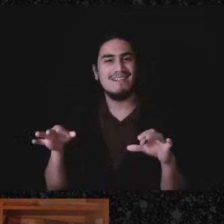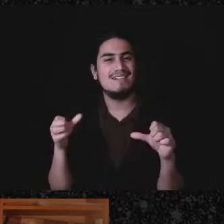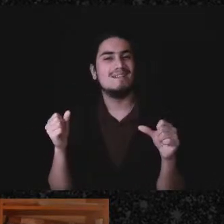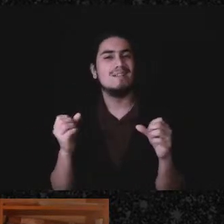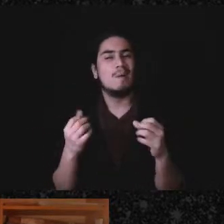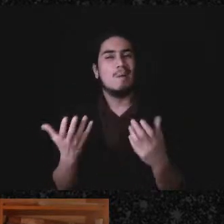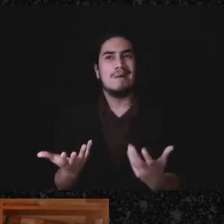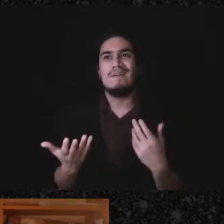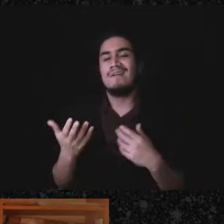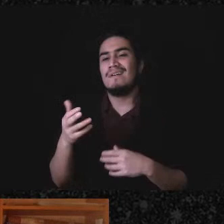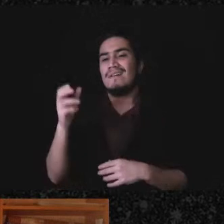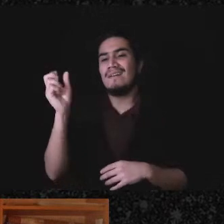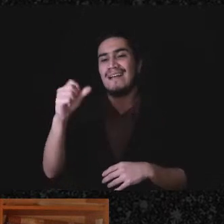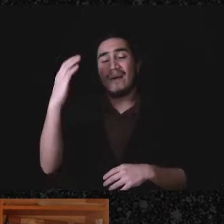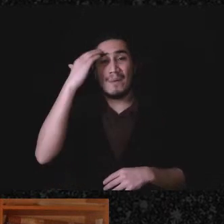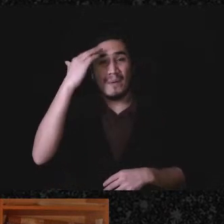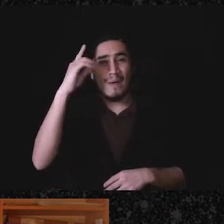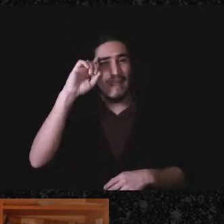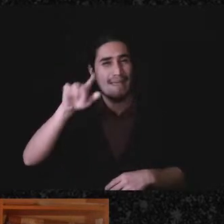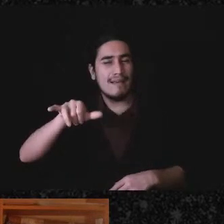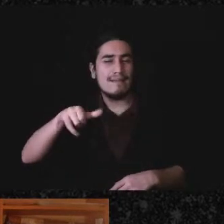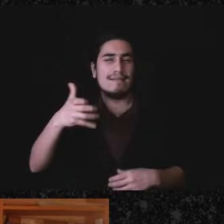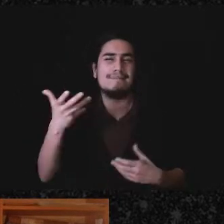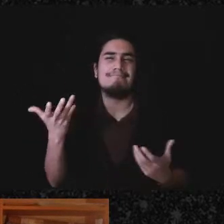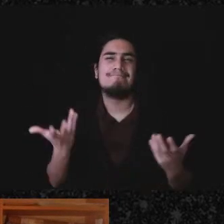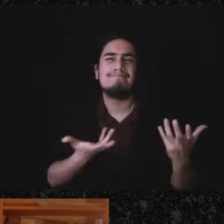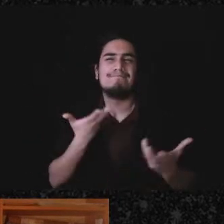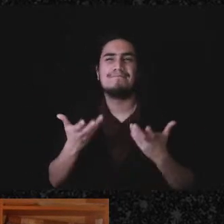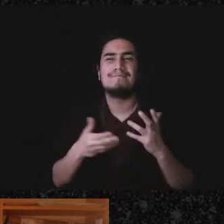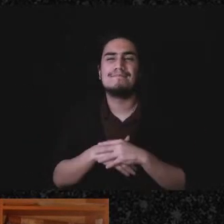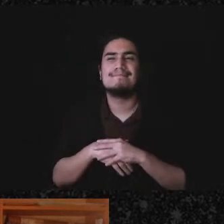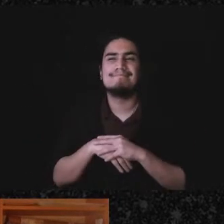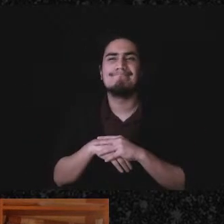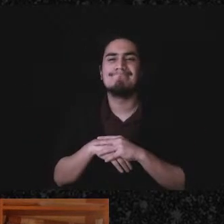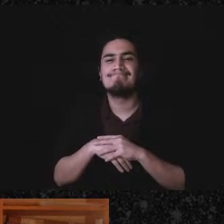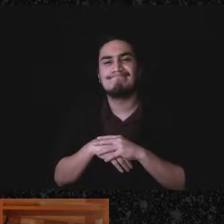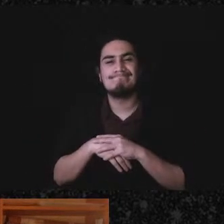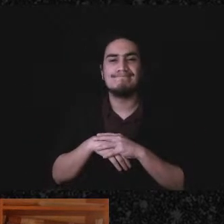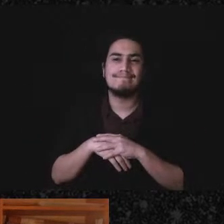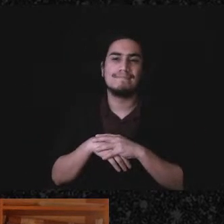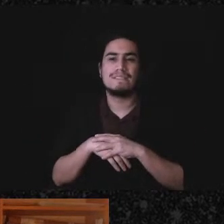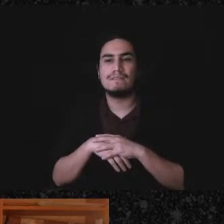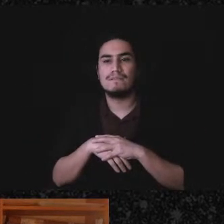yeah, you know, I think that it's-it's